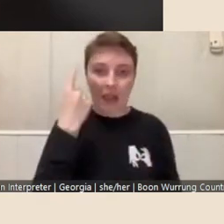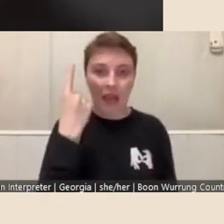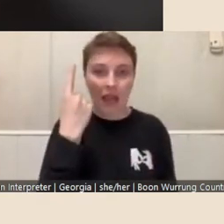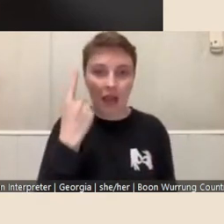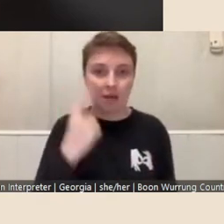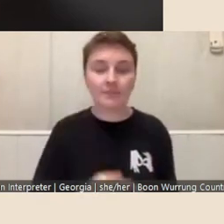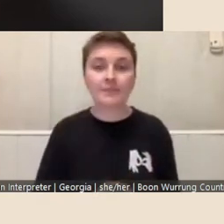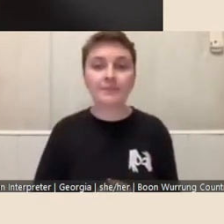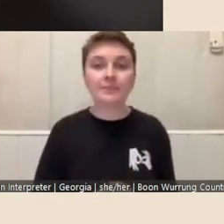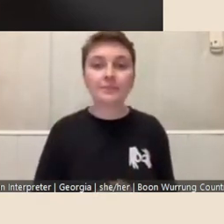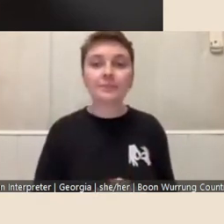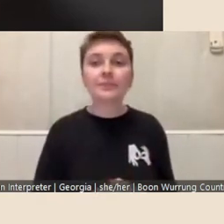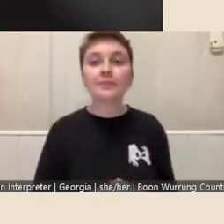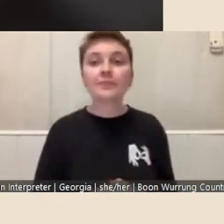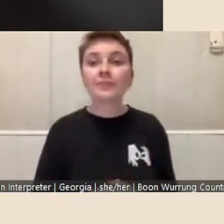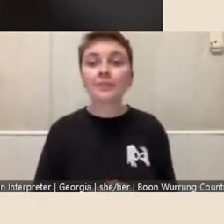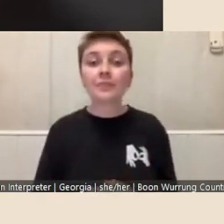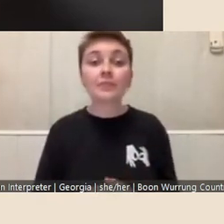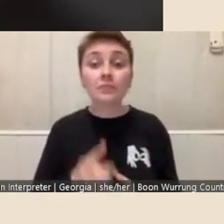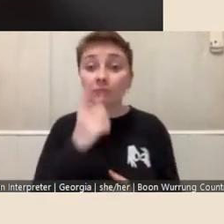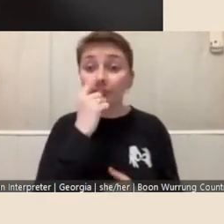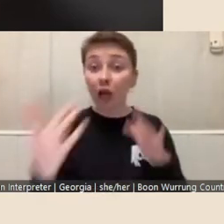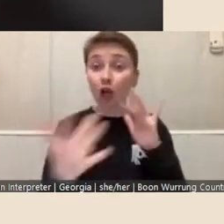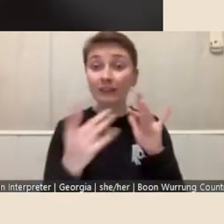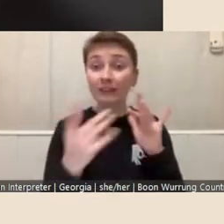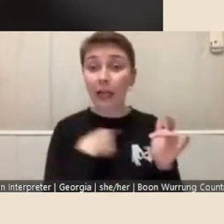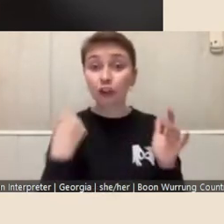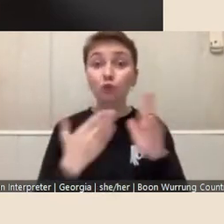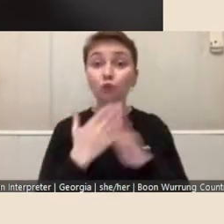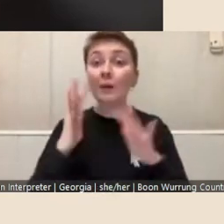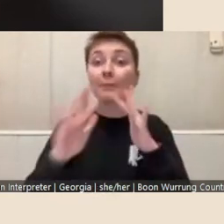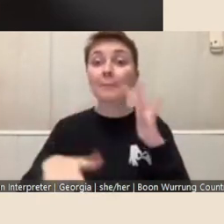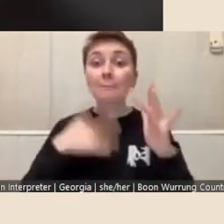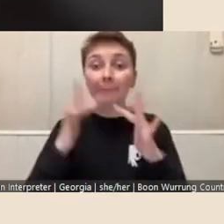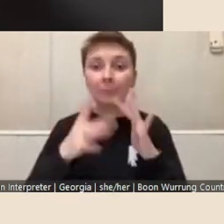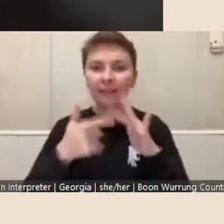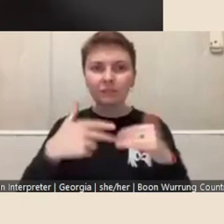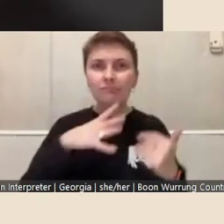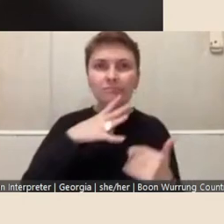Feel free to contact us via our website if you have any questions or you'd like some further